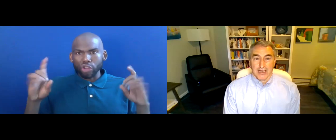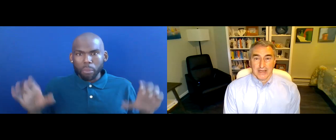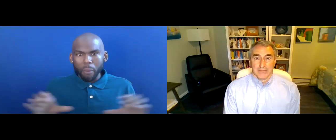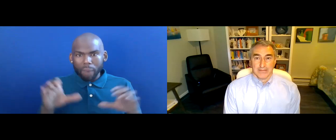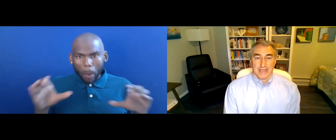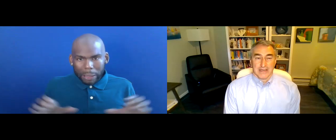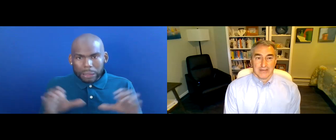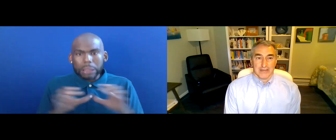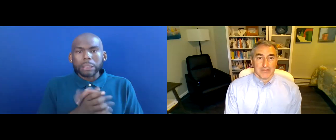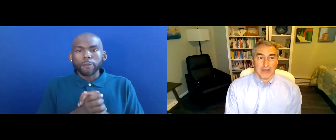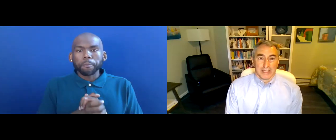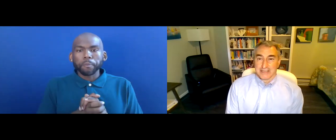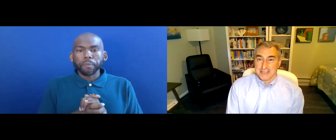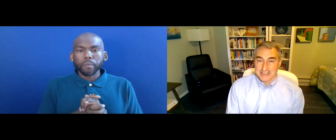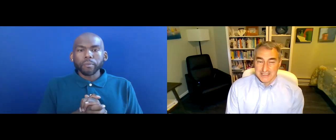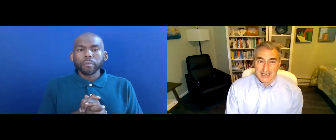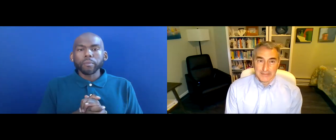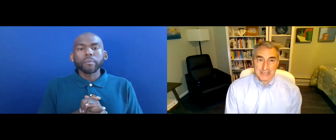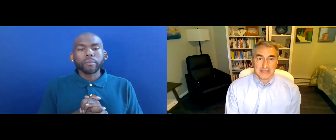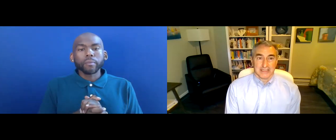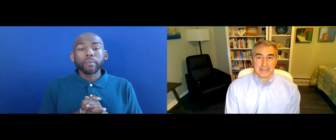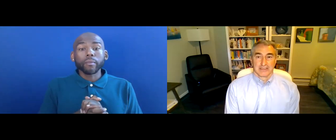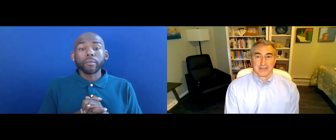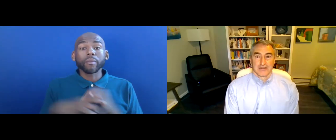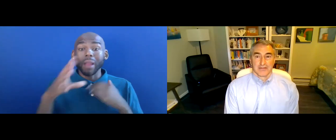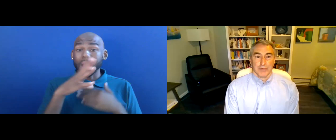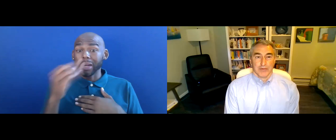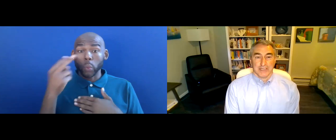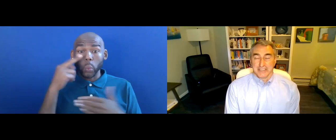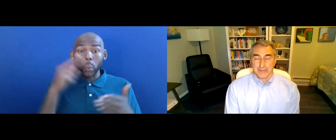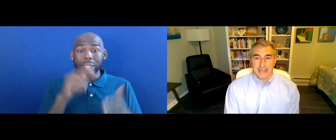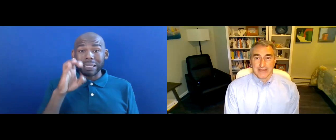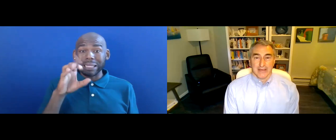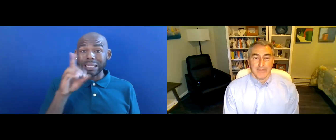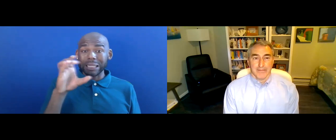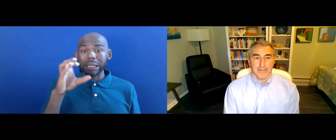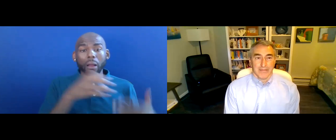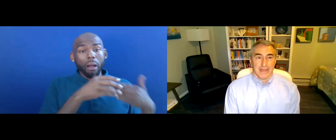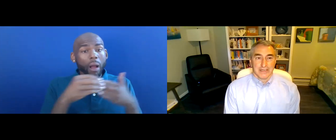IN LOOKING AT THE CDC DOCUMENTS, YOU WOULD ANTICIPATE THAT